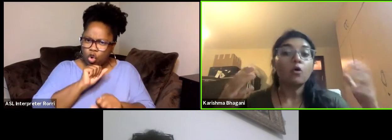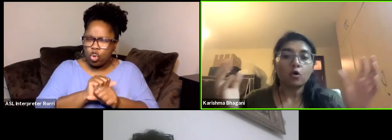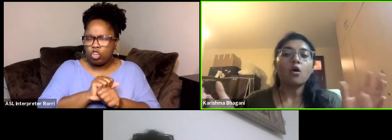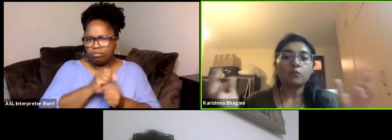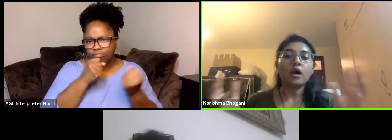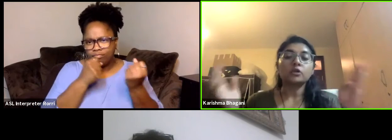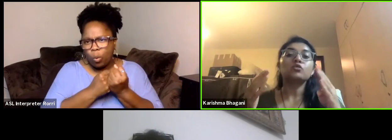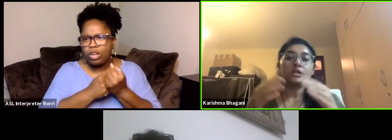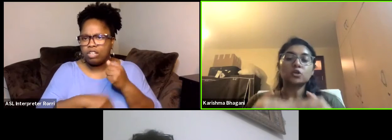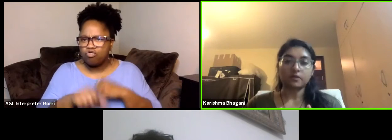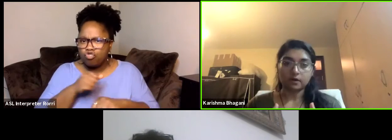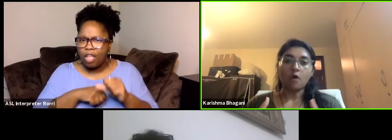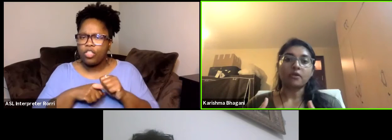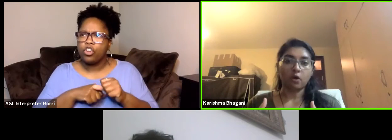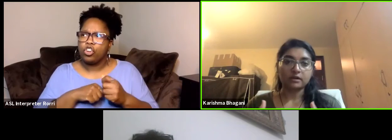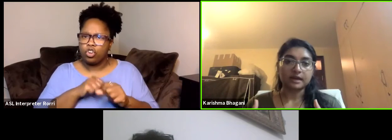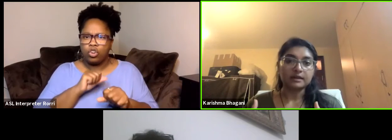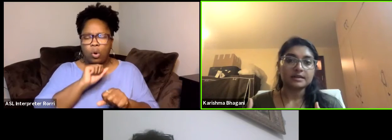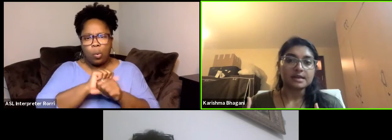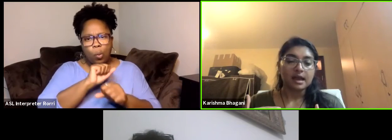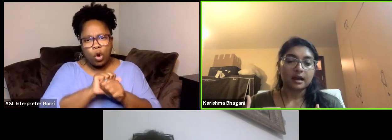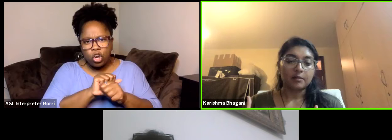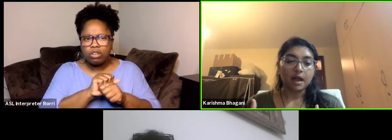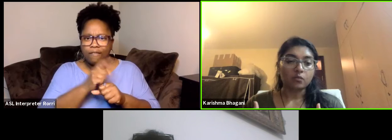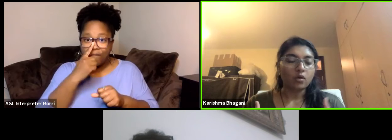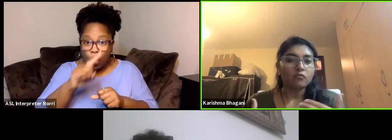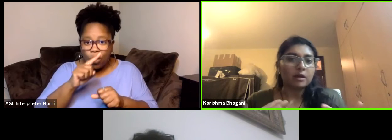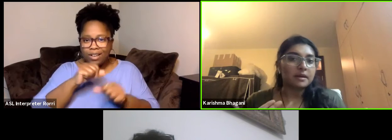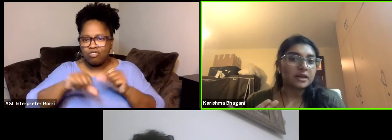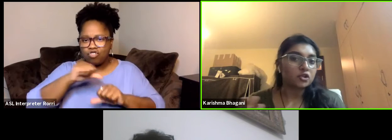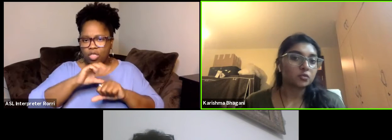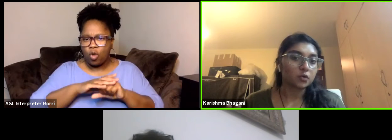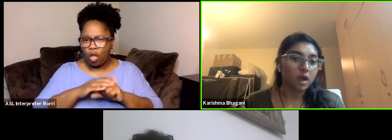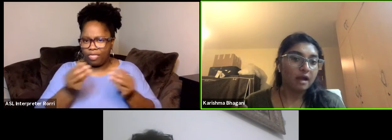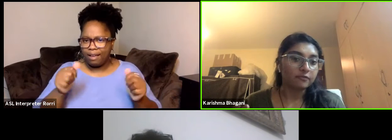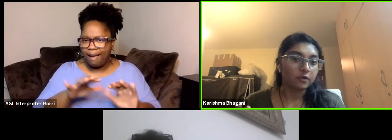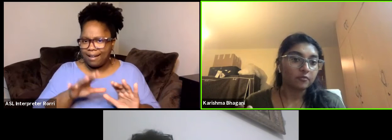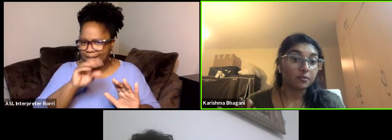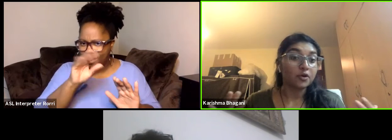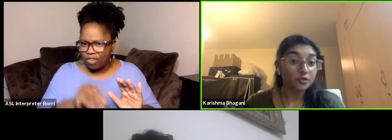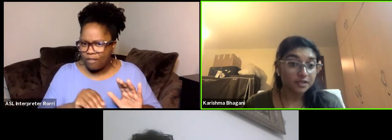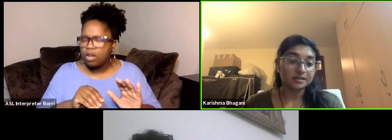or work to each other on the continent? And what recommendations would you have for producers